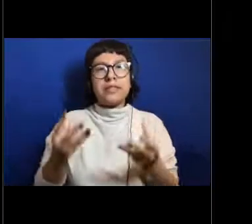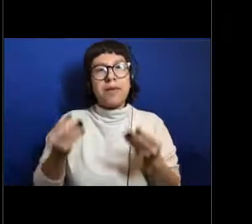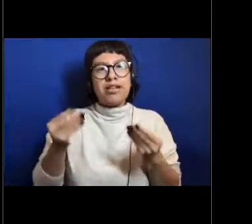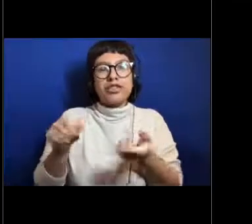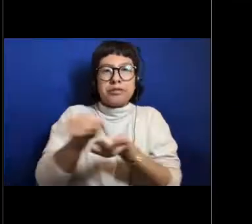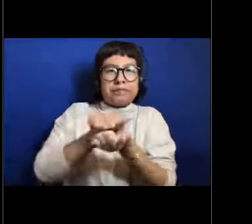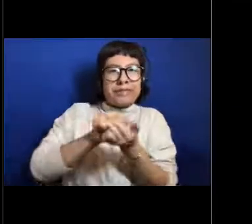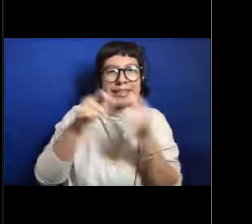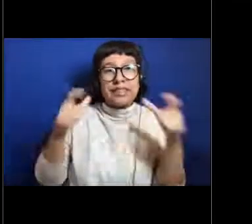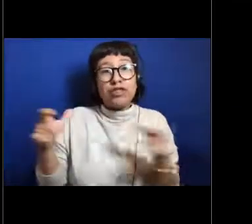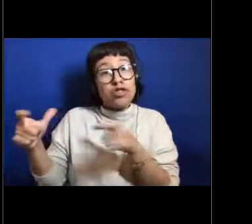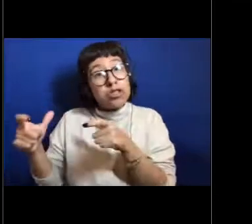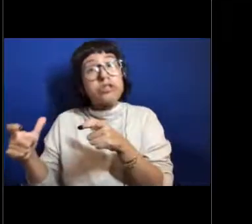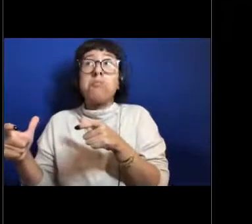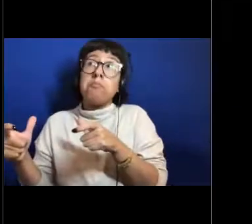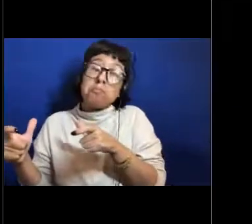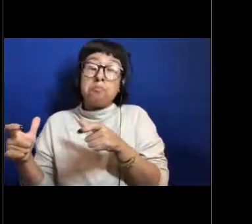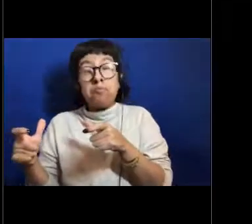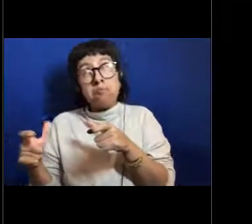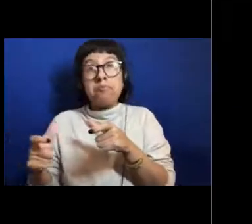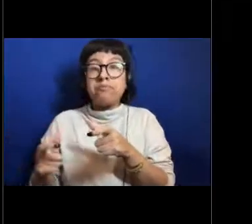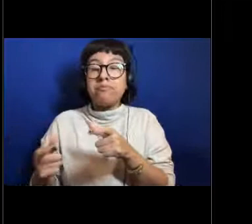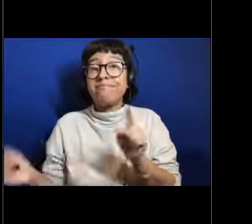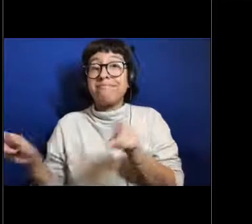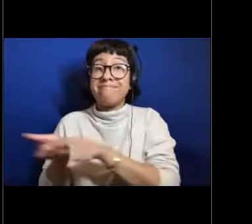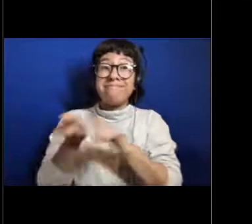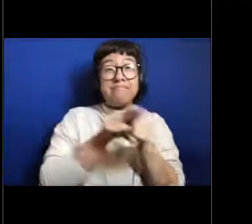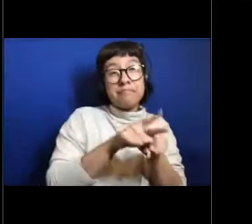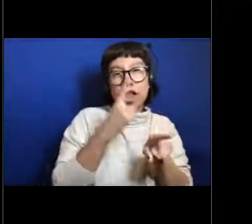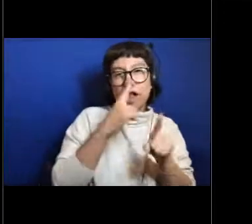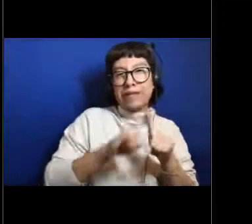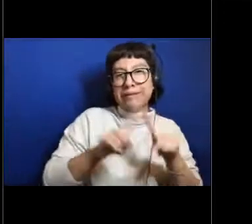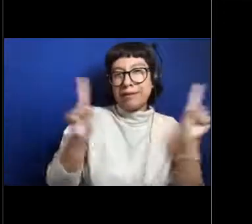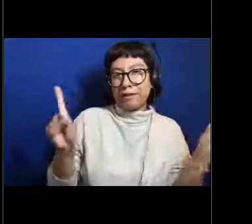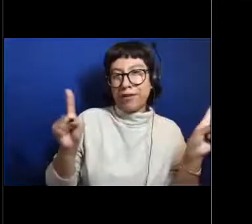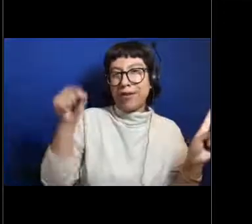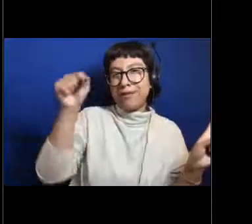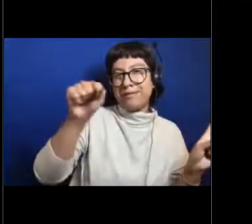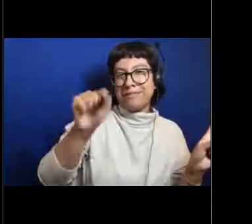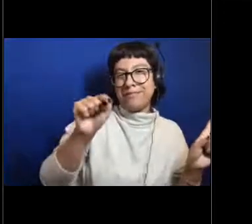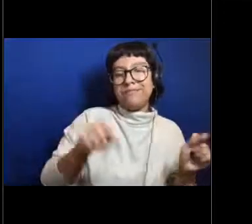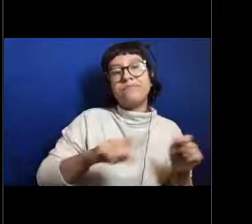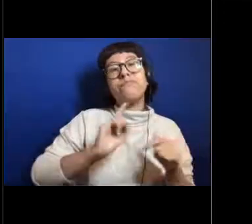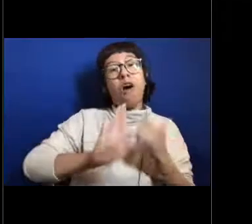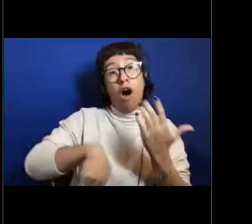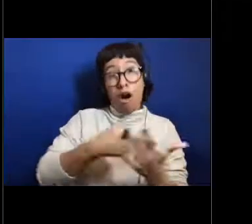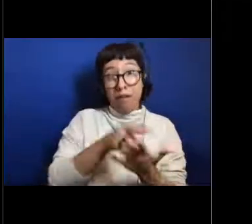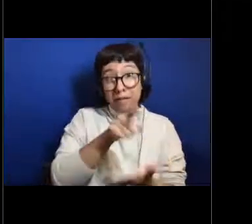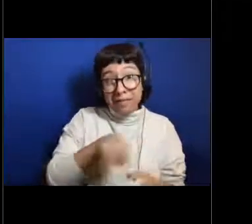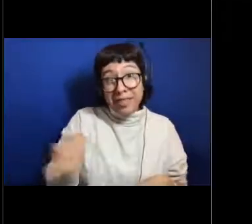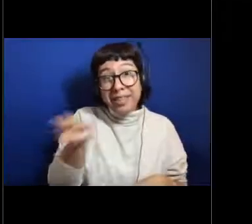and while that's true and the deep sea sponges look a little bit different. So all of these organisms are either deep sea corals